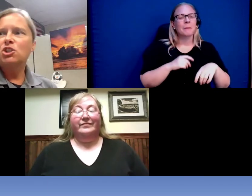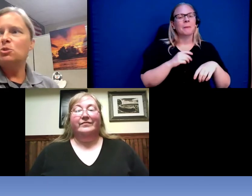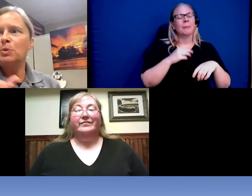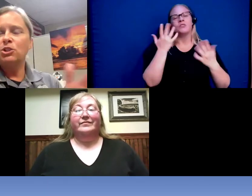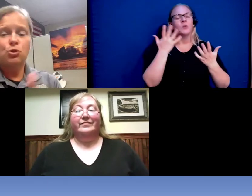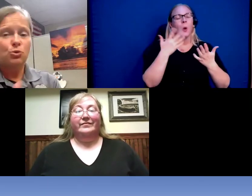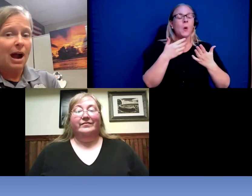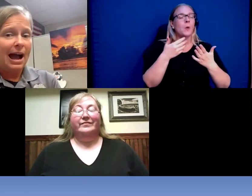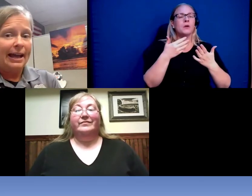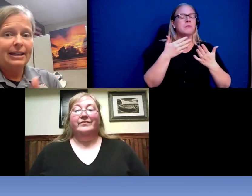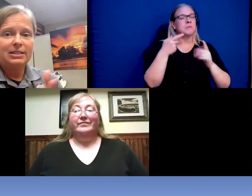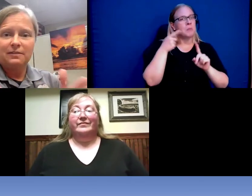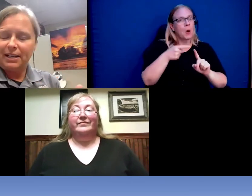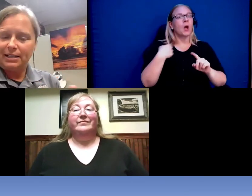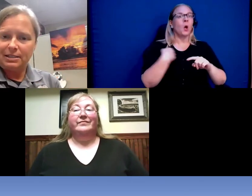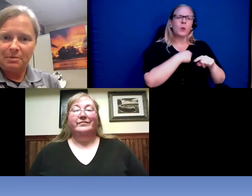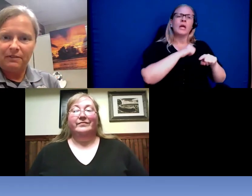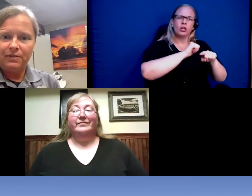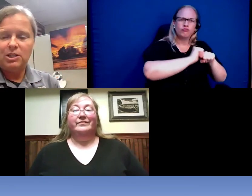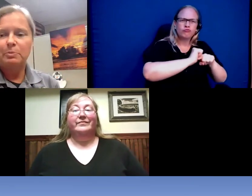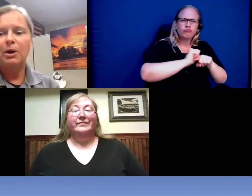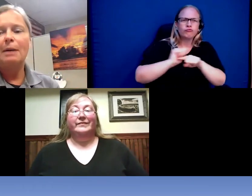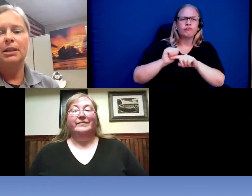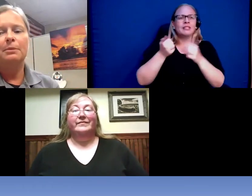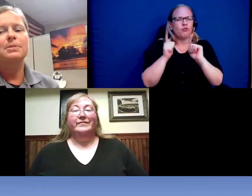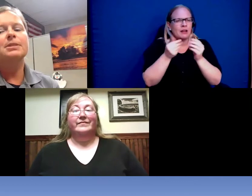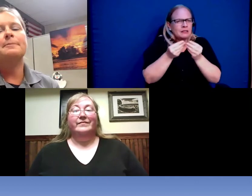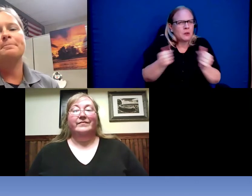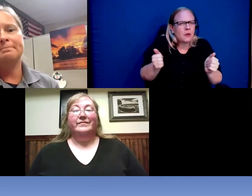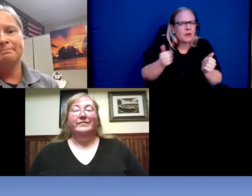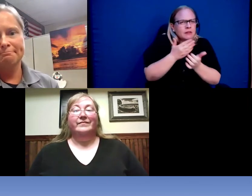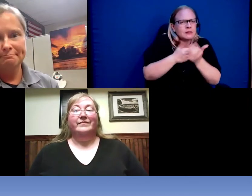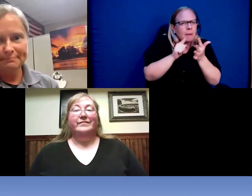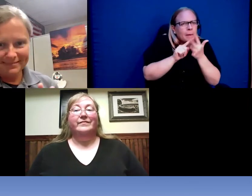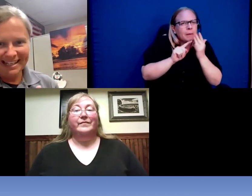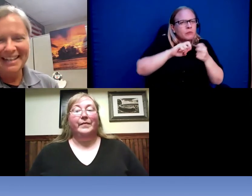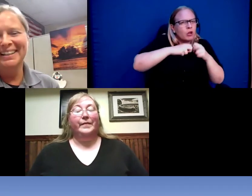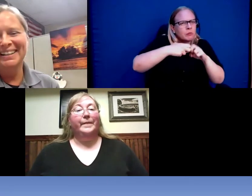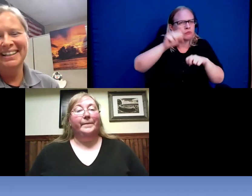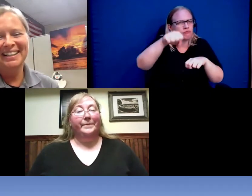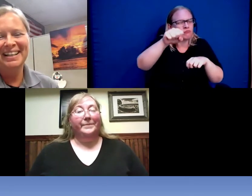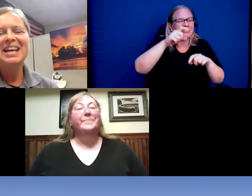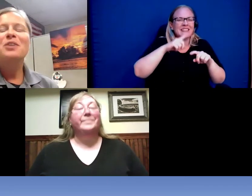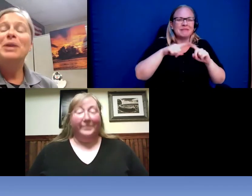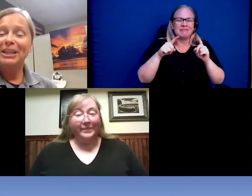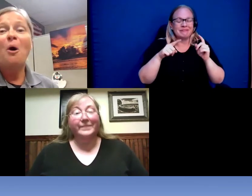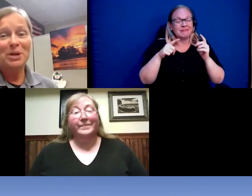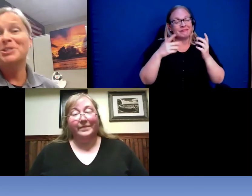as we try to fix some of these problems , we can always do